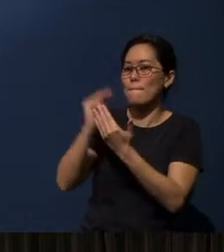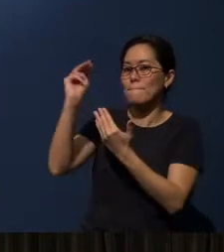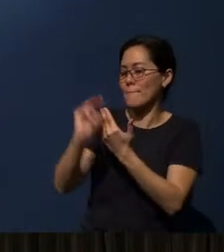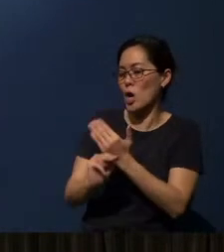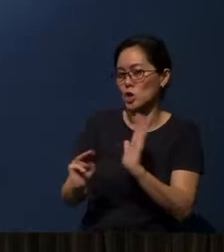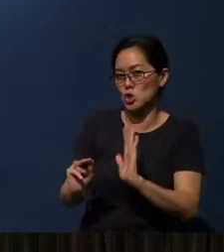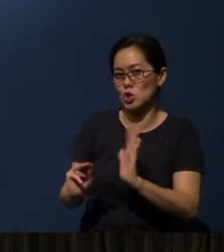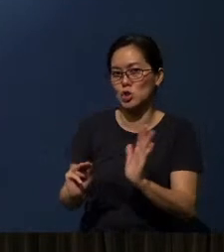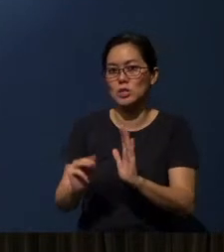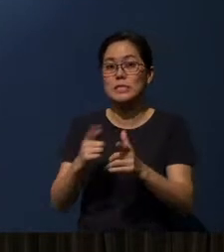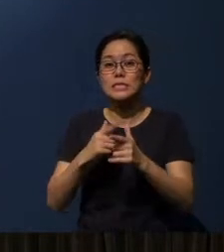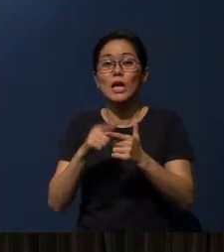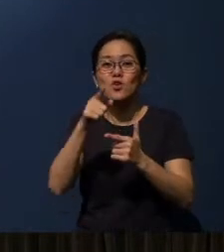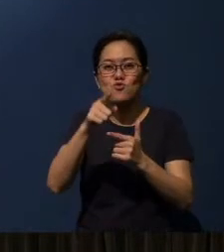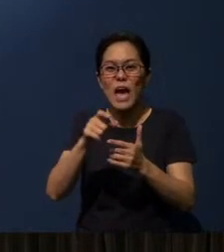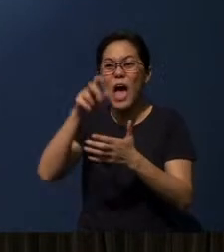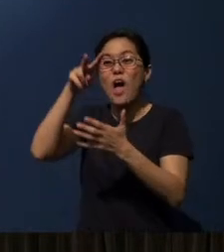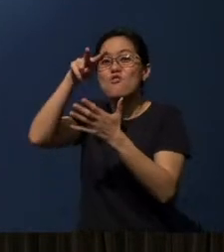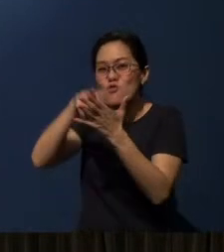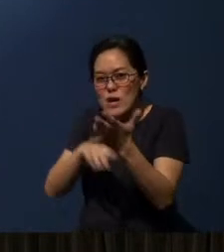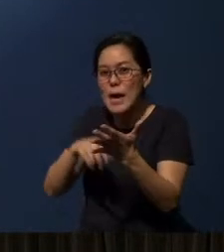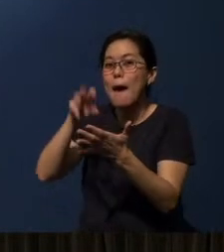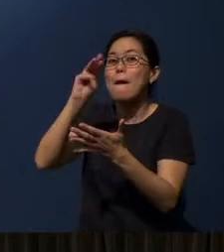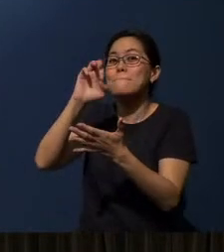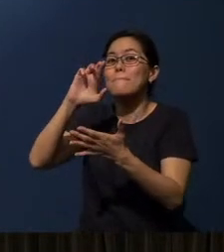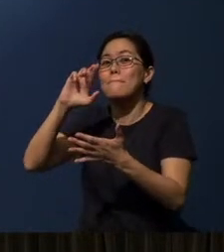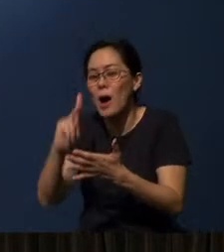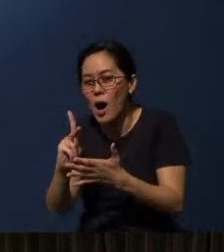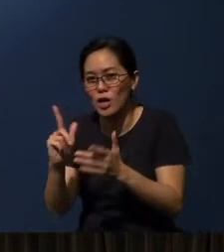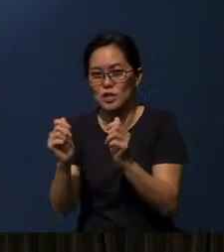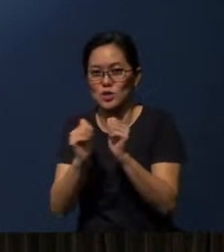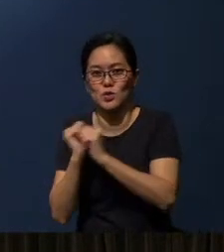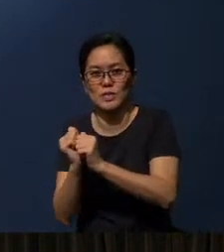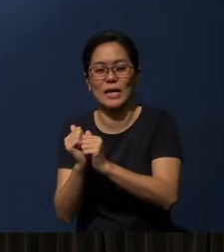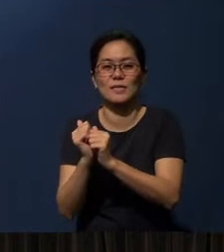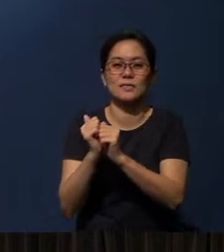so that you can read (Book of) Mark together as a missional cell.